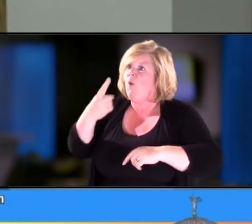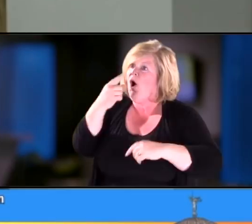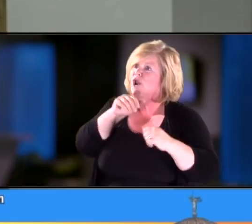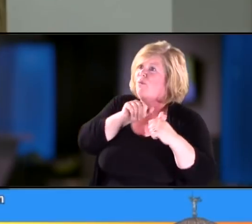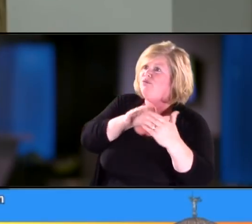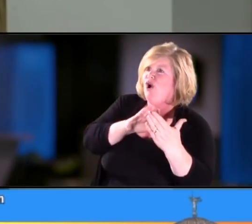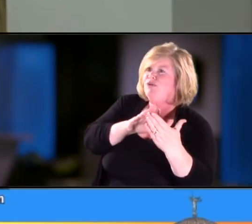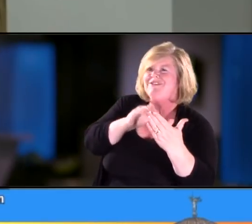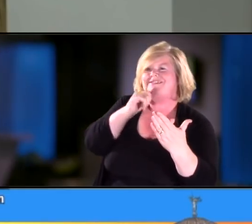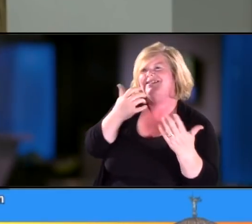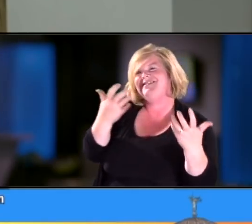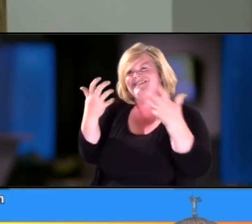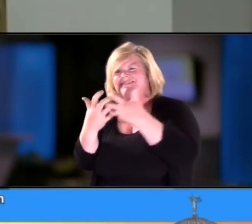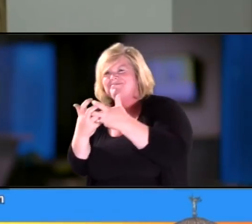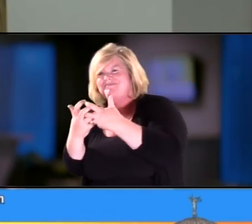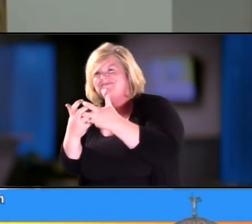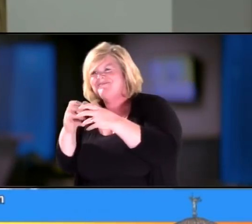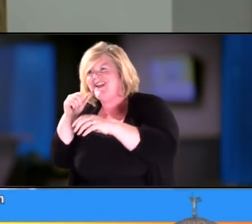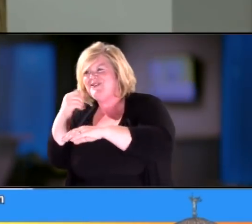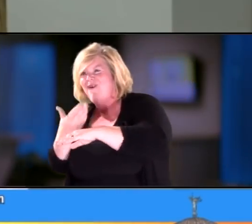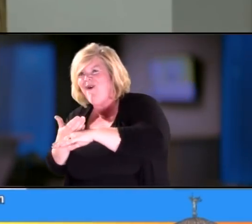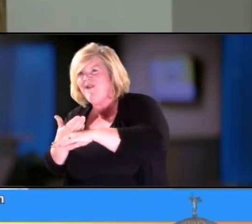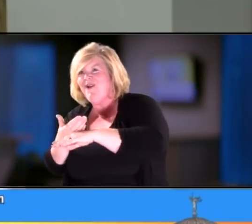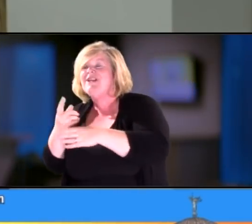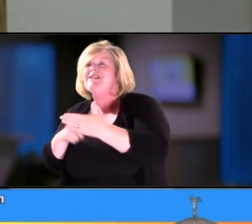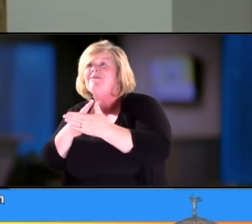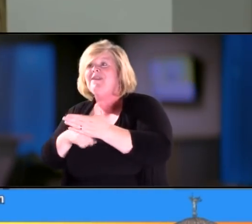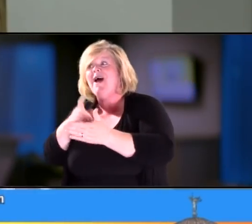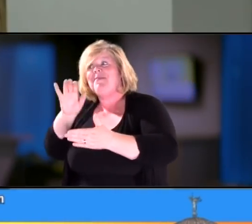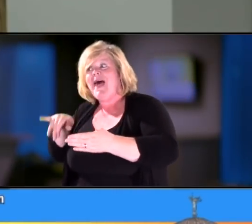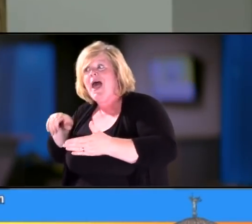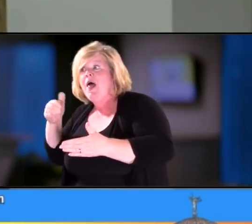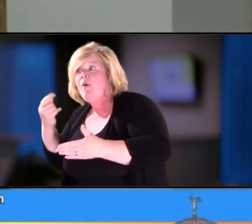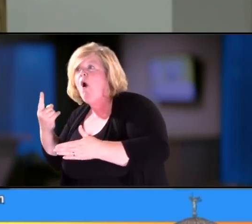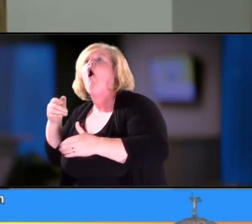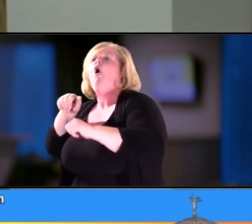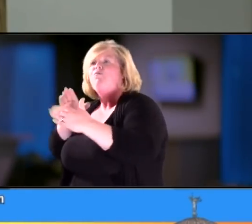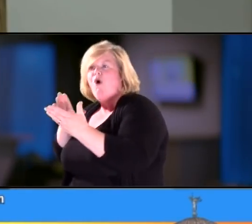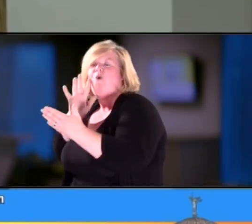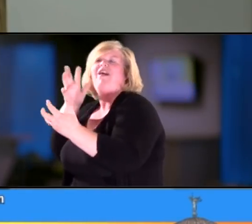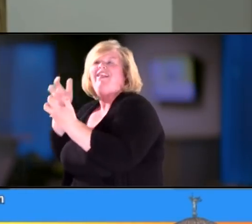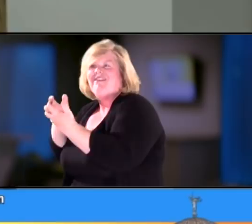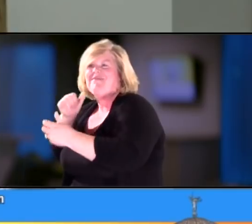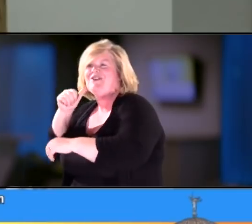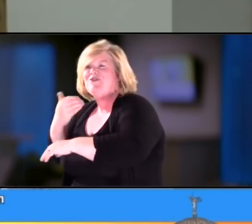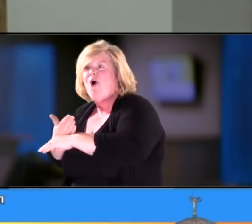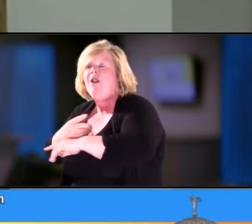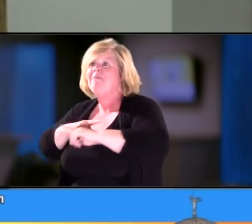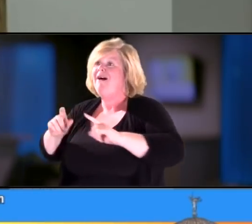and one way doesn't work for my daughter, but a different way works. but if I just google